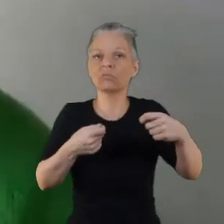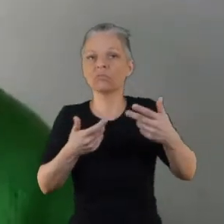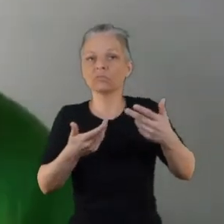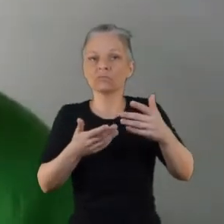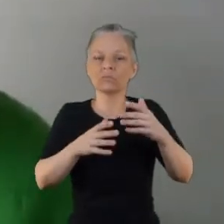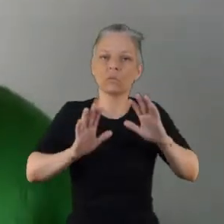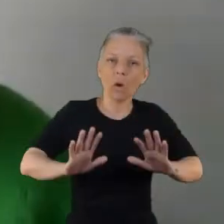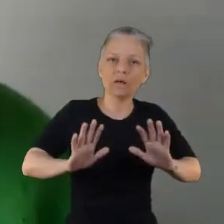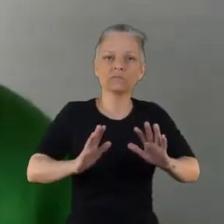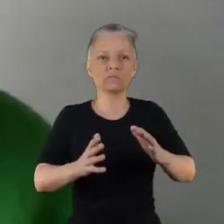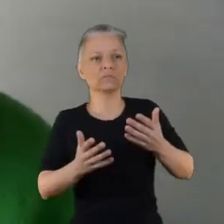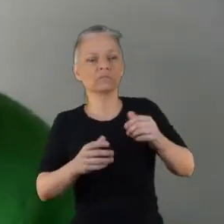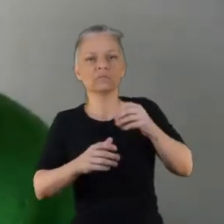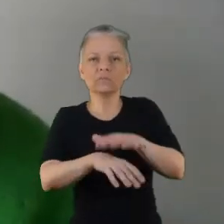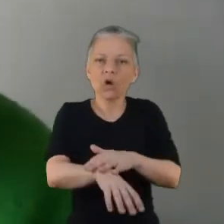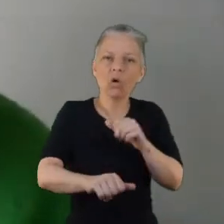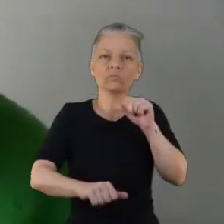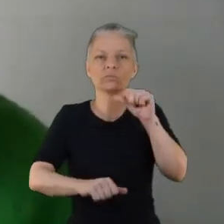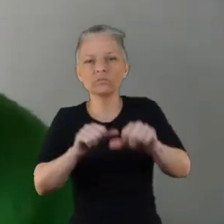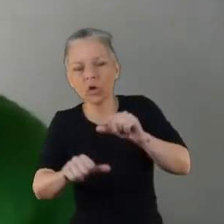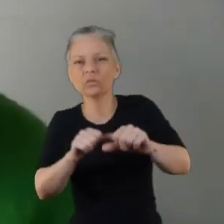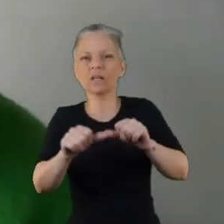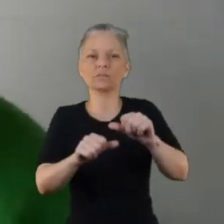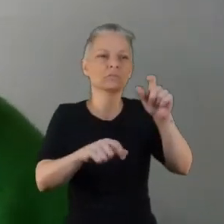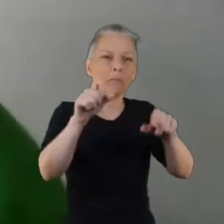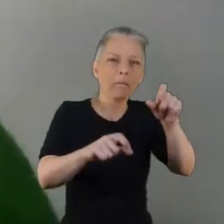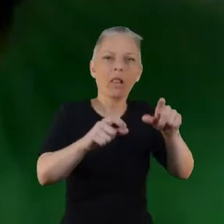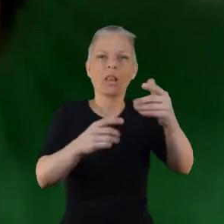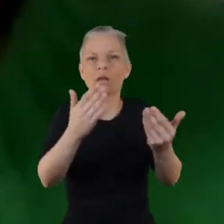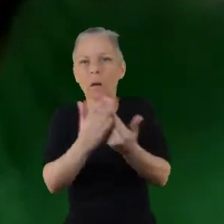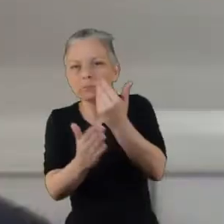So that was a really good point to make thanks for for sharing that.